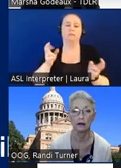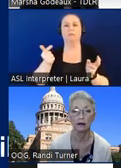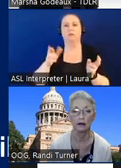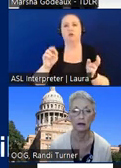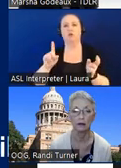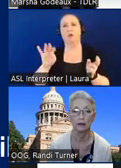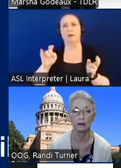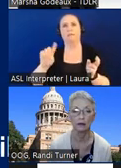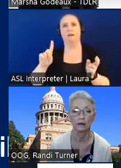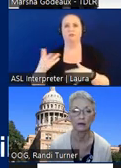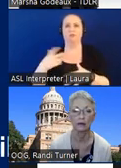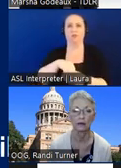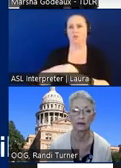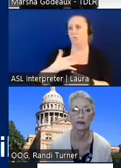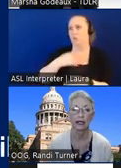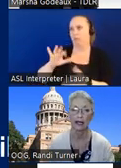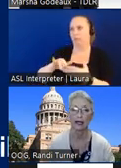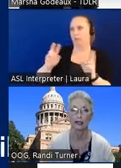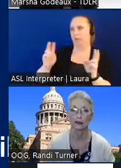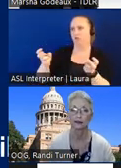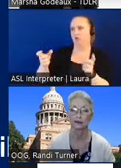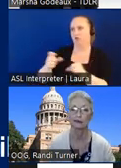oh we don't like the term grandfathered it's misleading